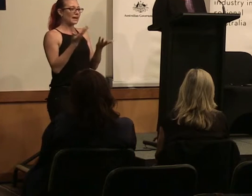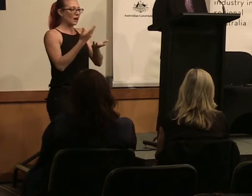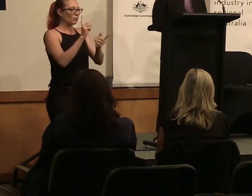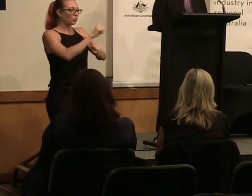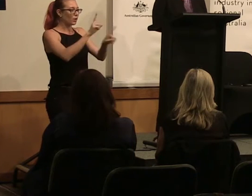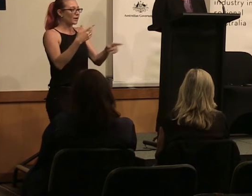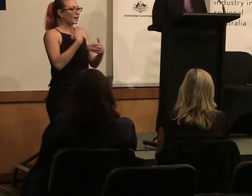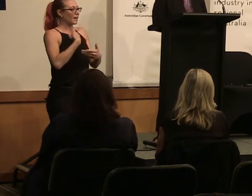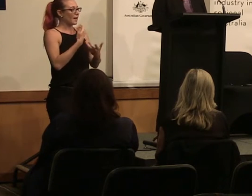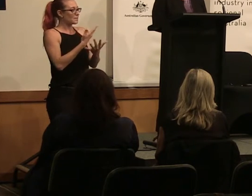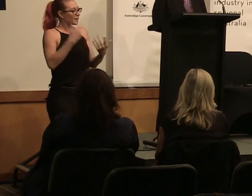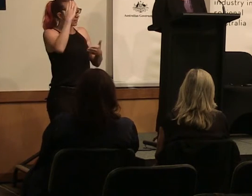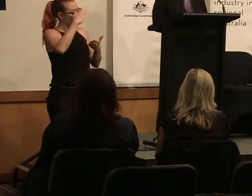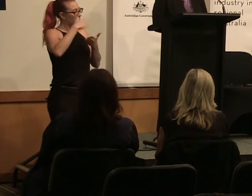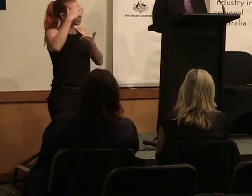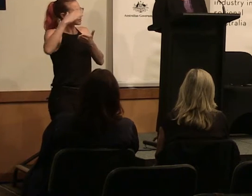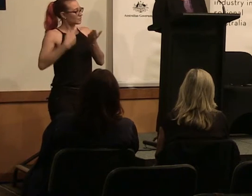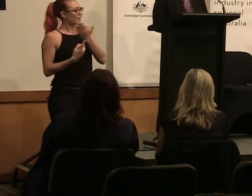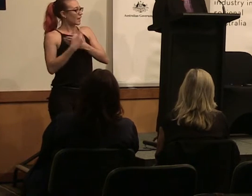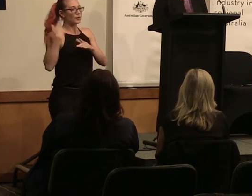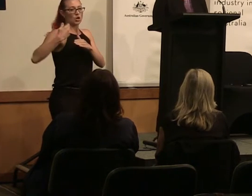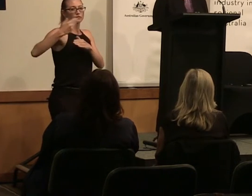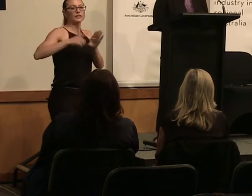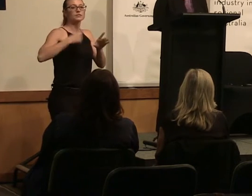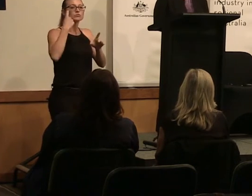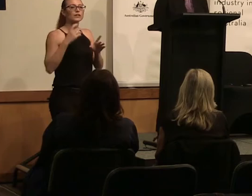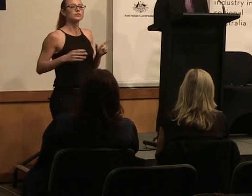of our experiences have been over the years in trying to develop and build our